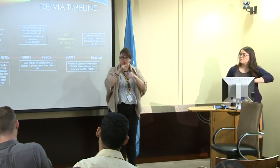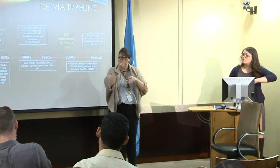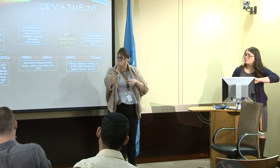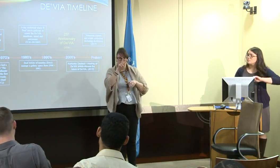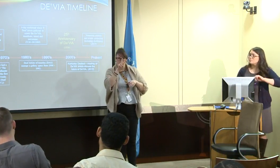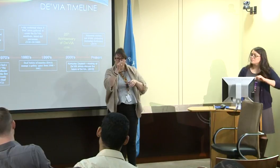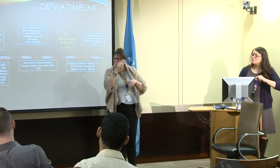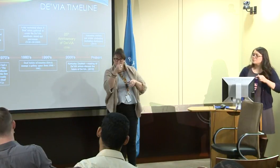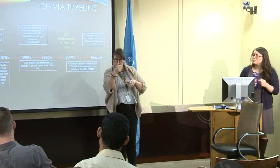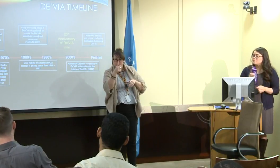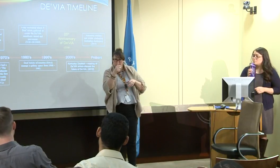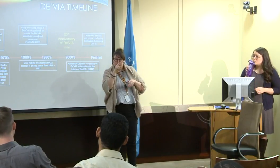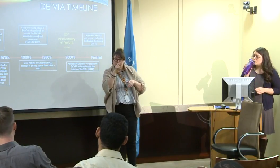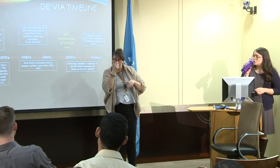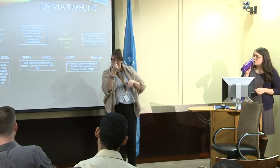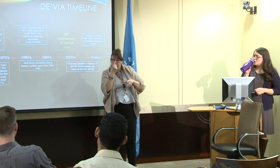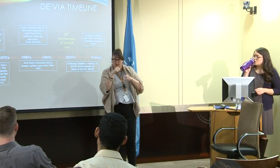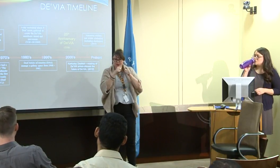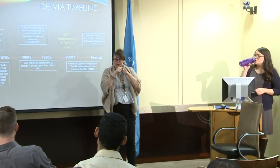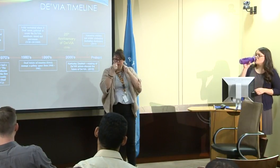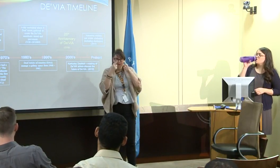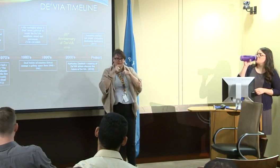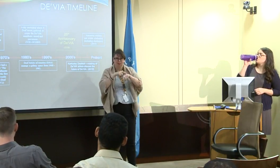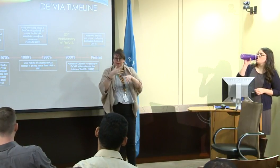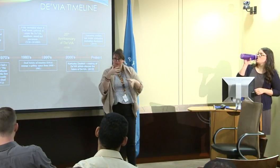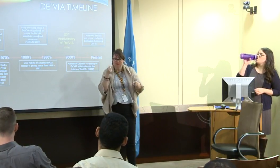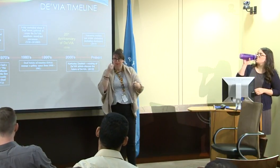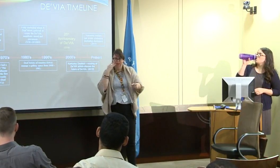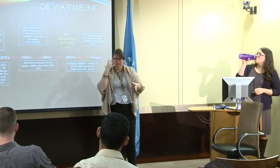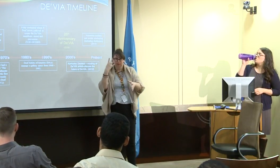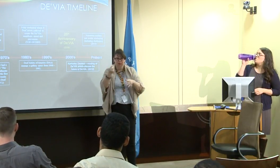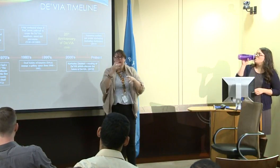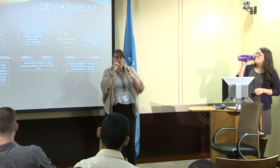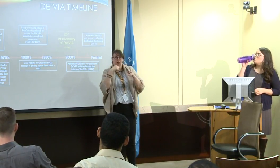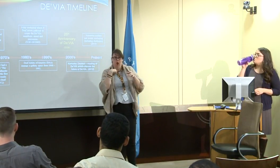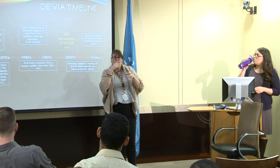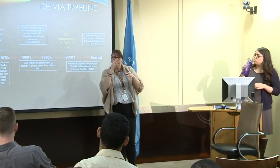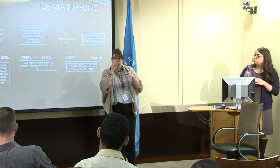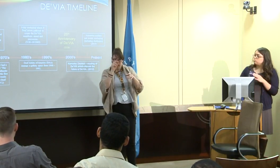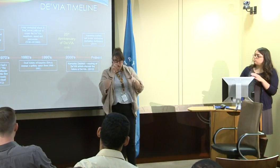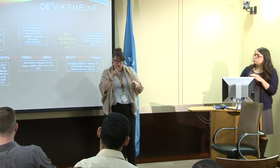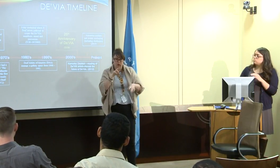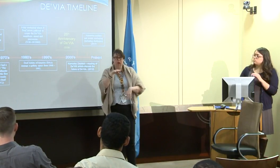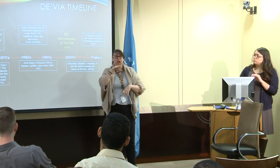The curator of De'VIA and the different exhibits, it's hard -- you know, time has flown over the years.